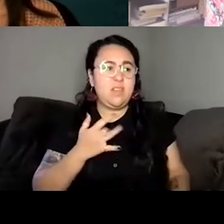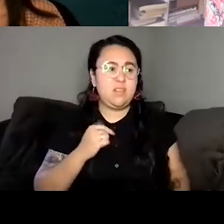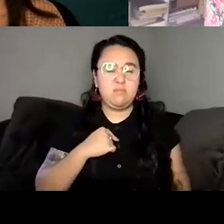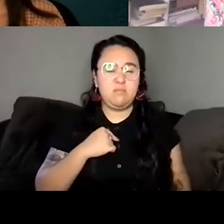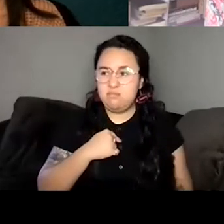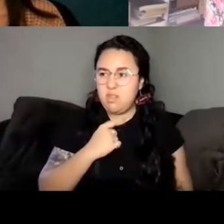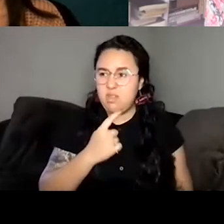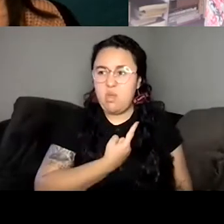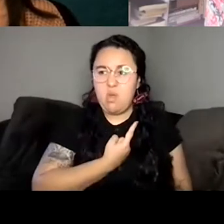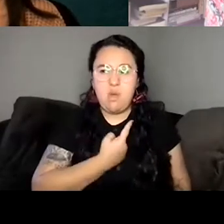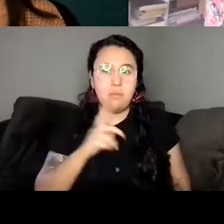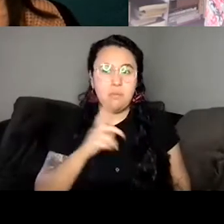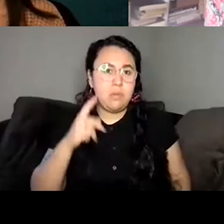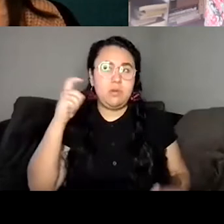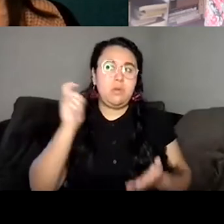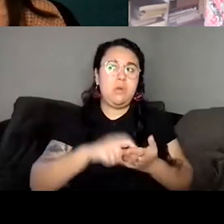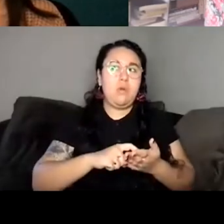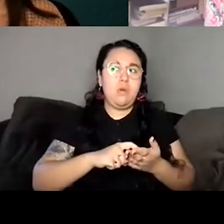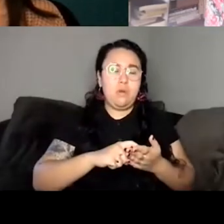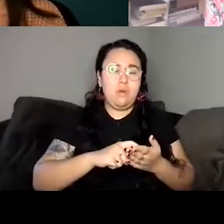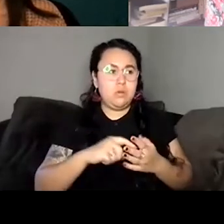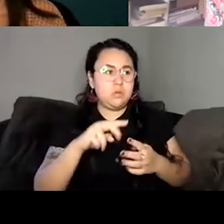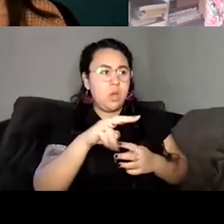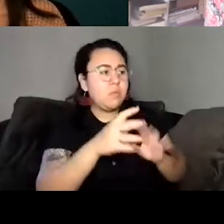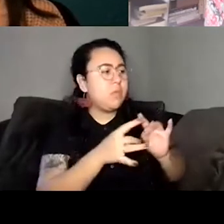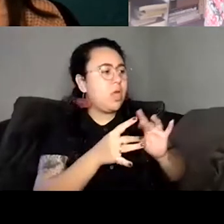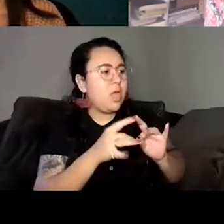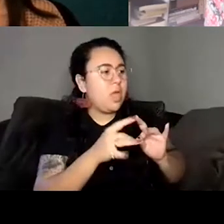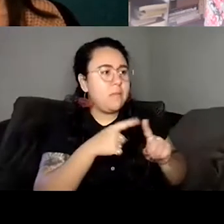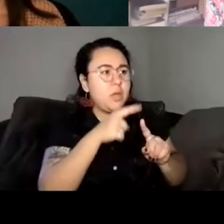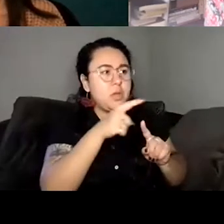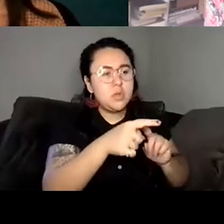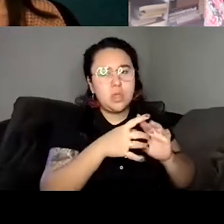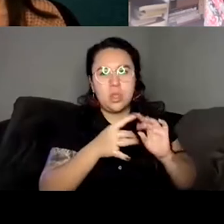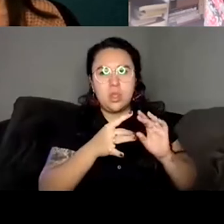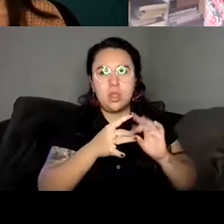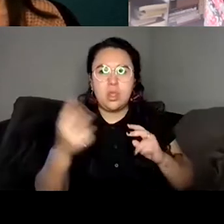know, noticed or remarked upon. You know, I certainly grew up with lots of people asking